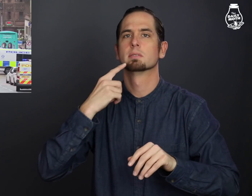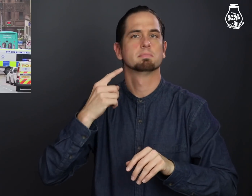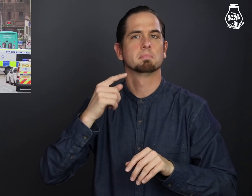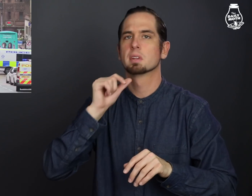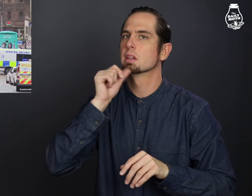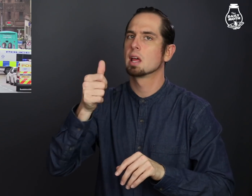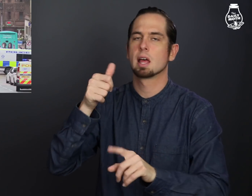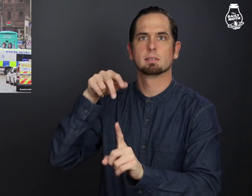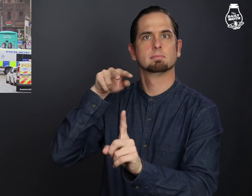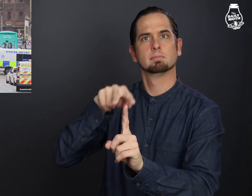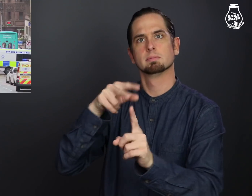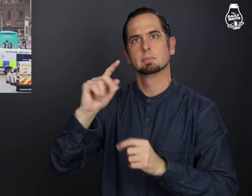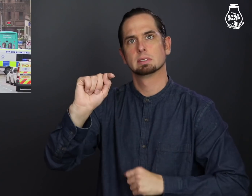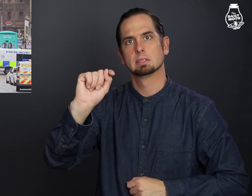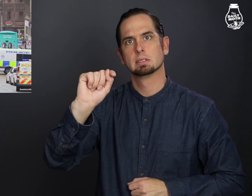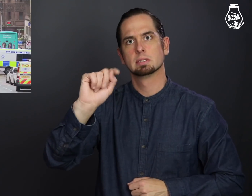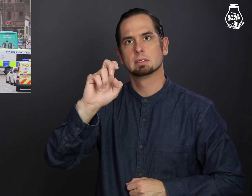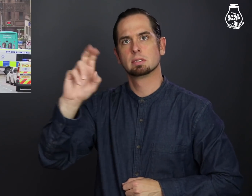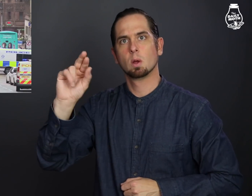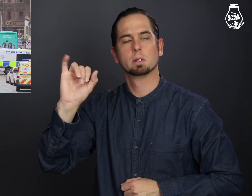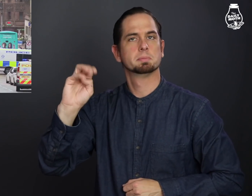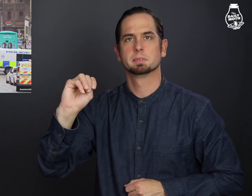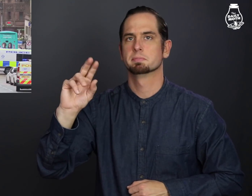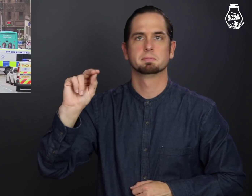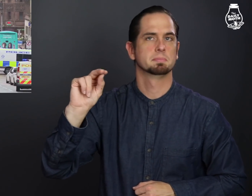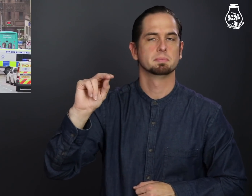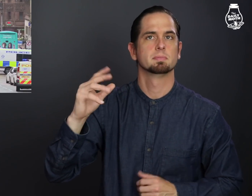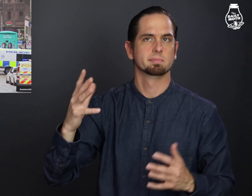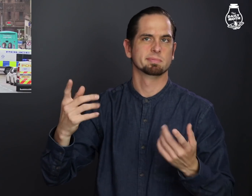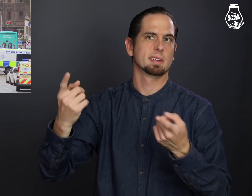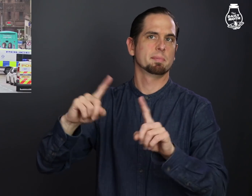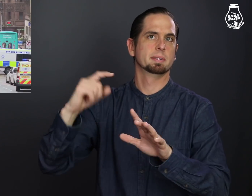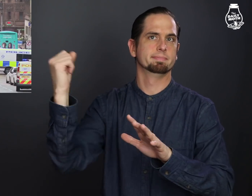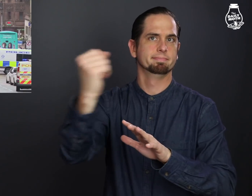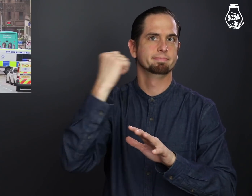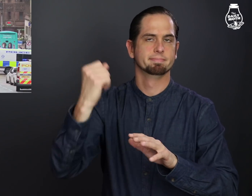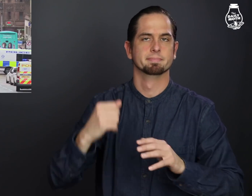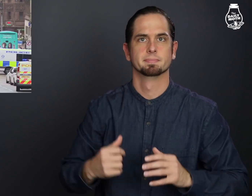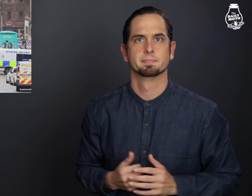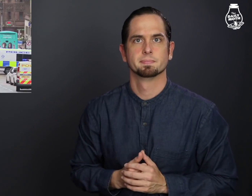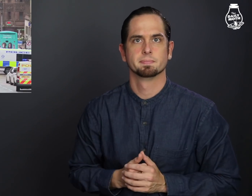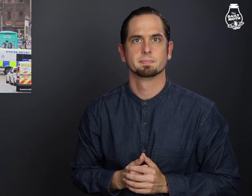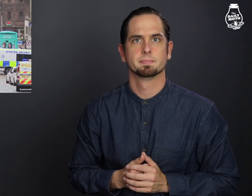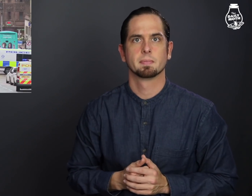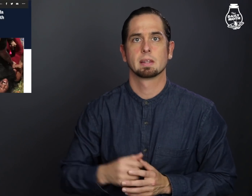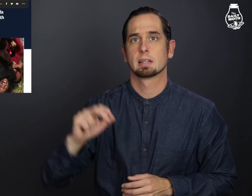that it is not considered an act of terrorism.